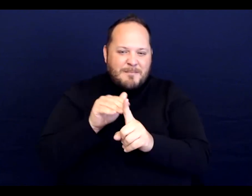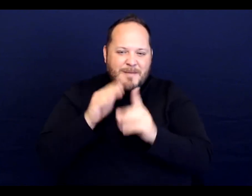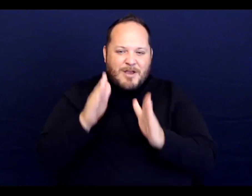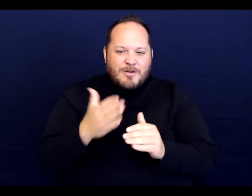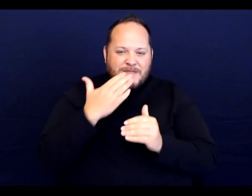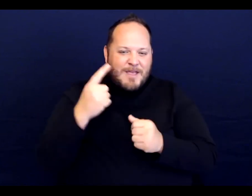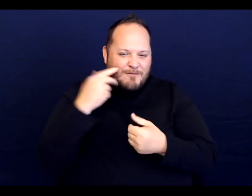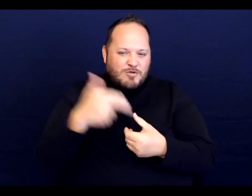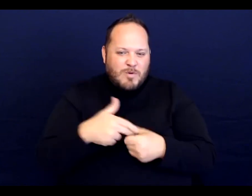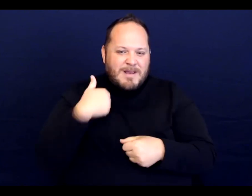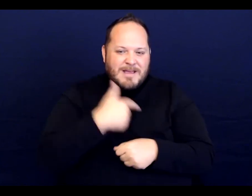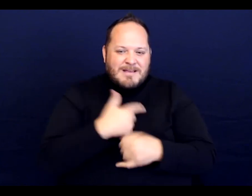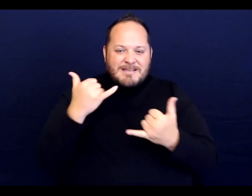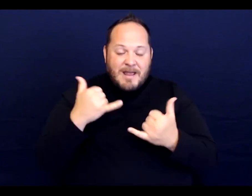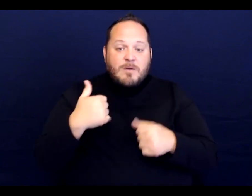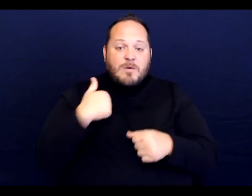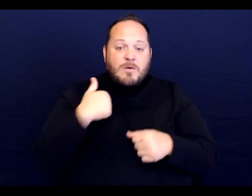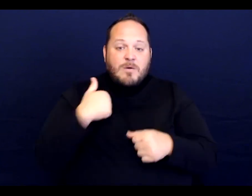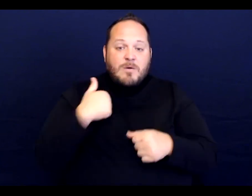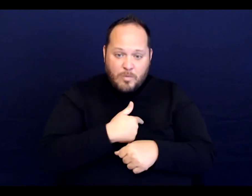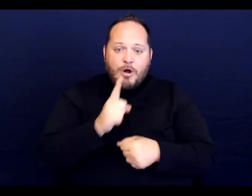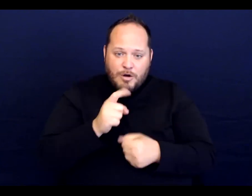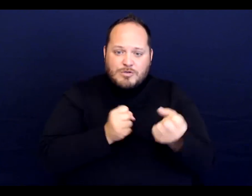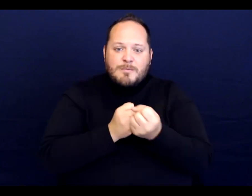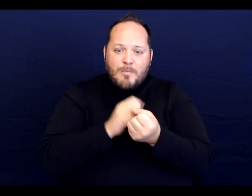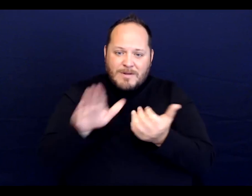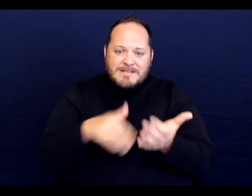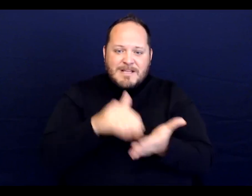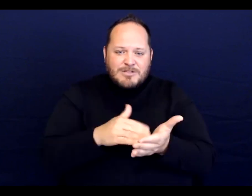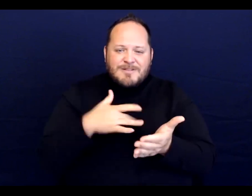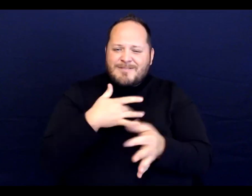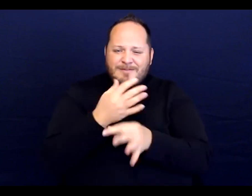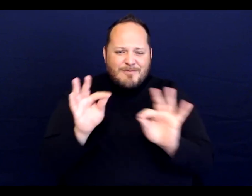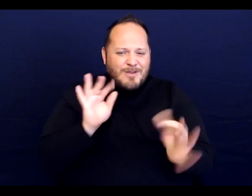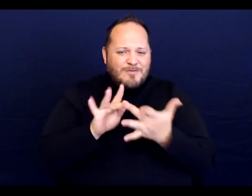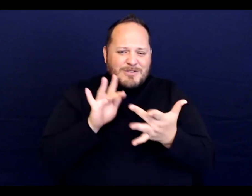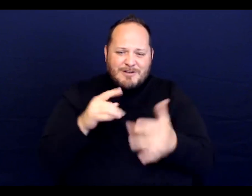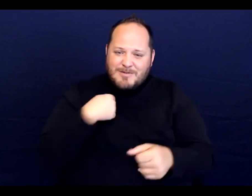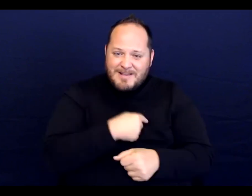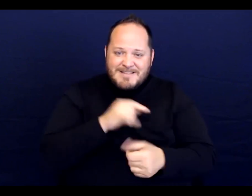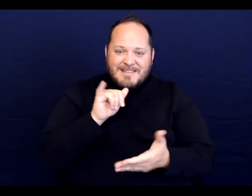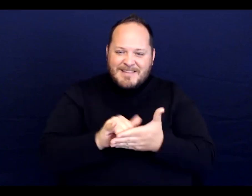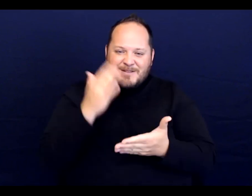We are a support center, so feel free to reach out to us. That's what we're here for. If you have questions